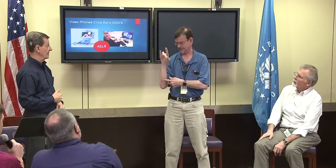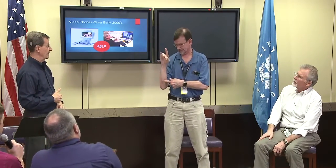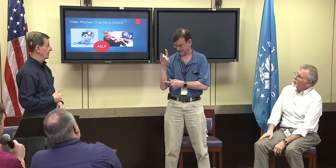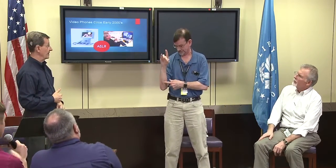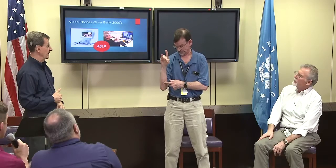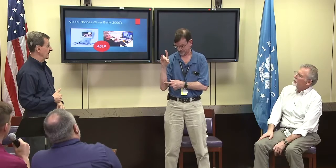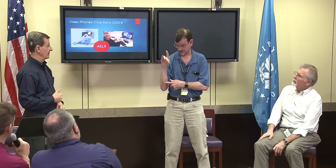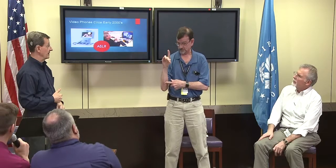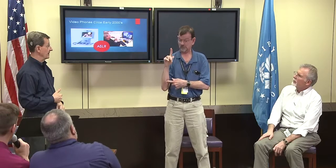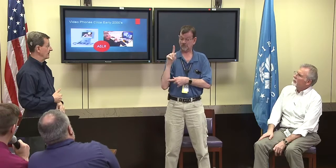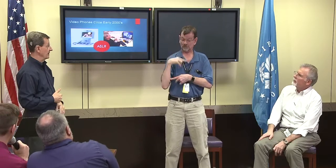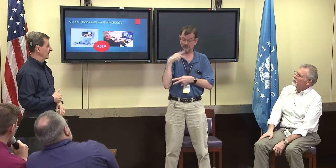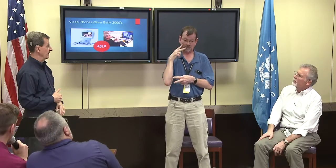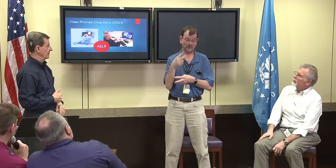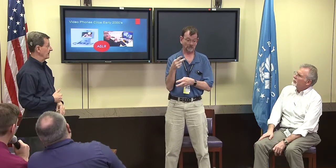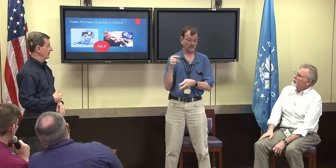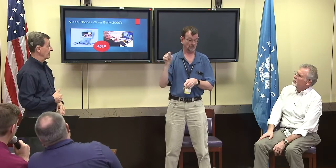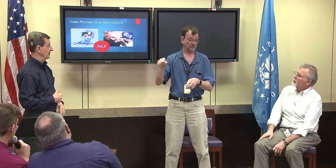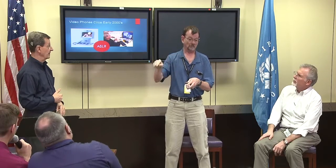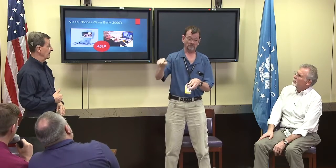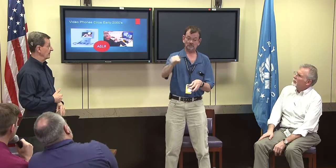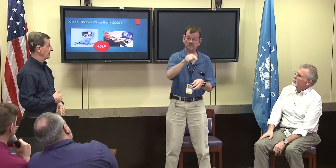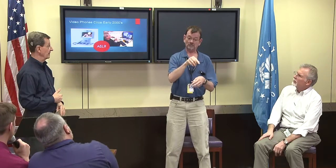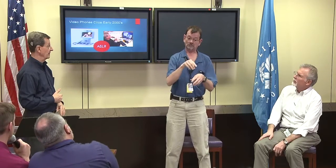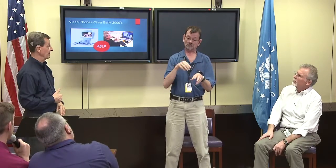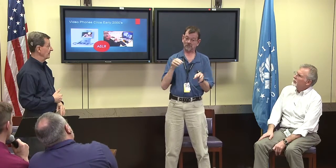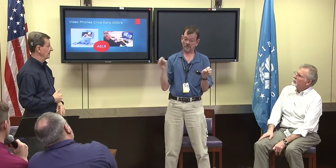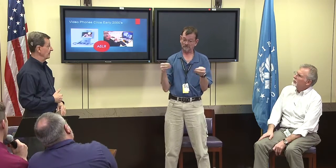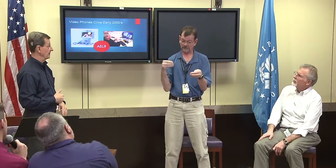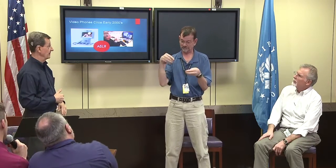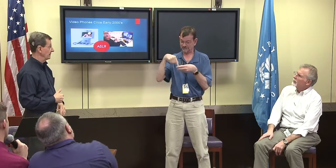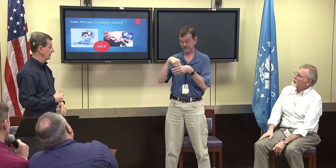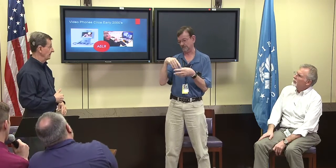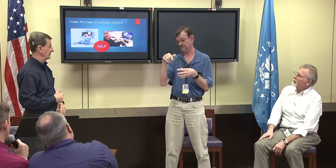When I was a student's at NTID there were a lot